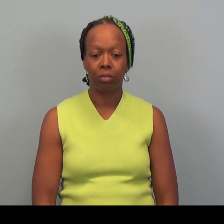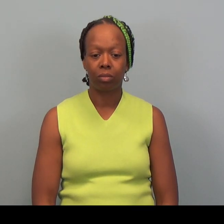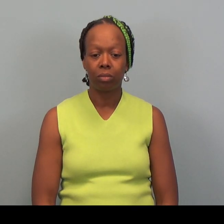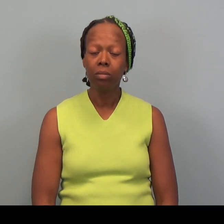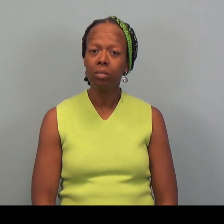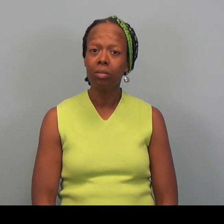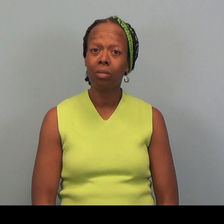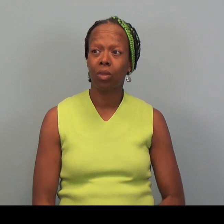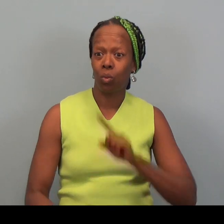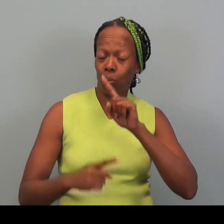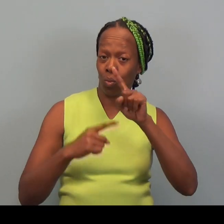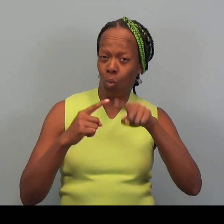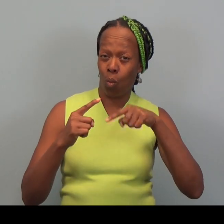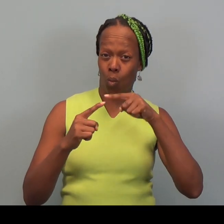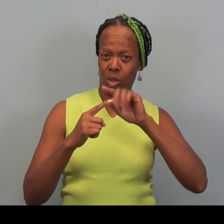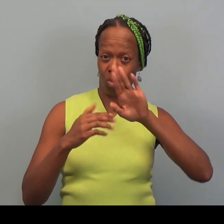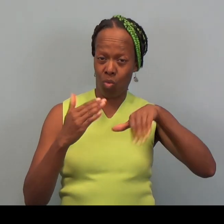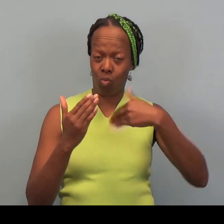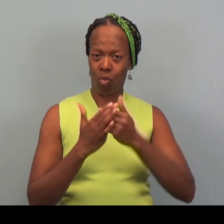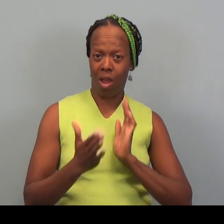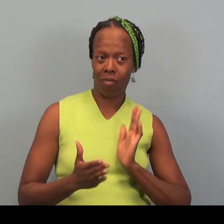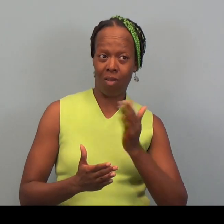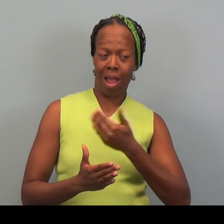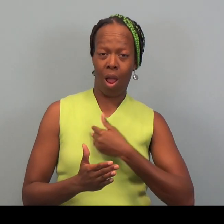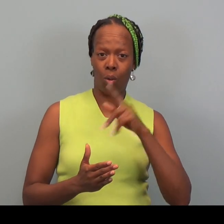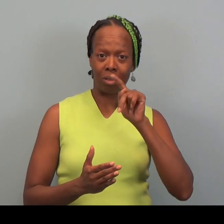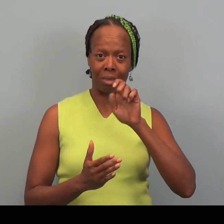So when you come to our tax site to get your taxes done,